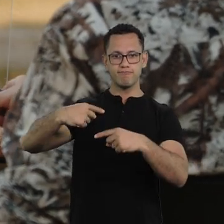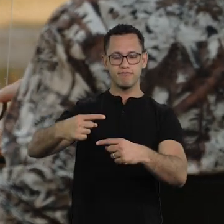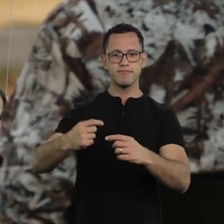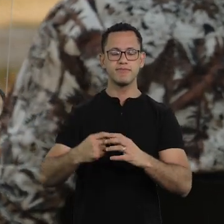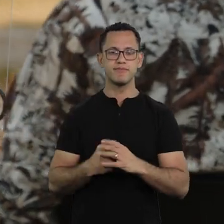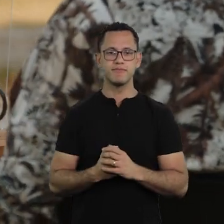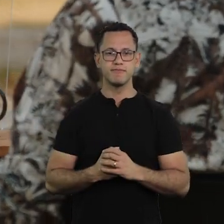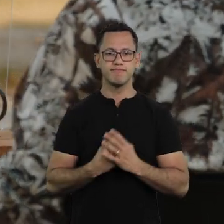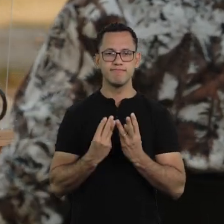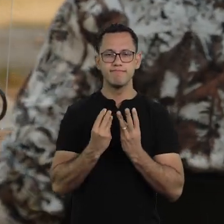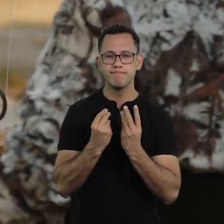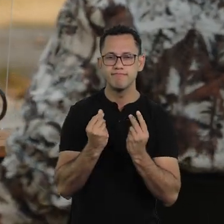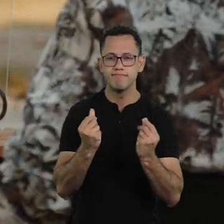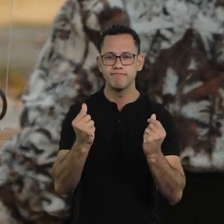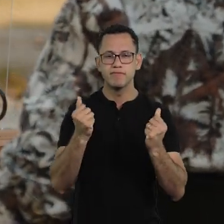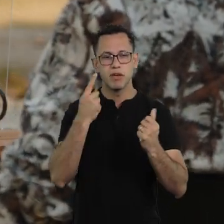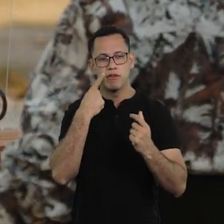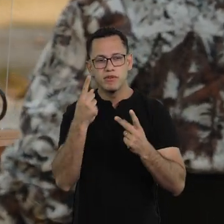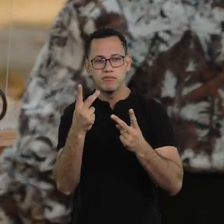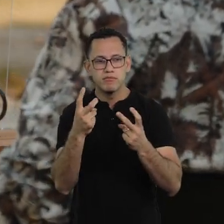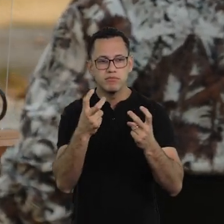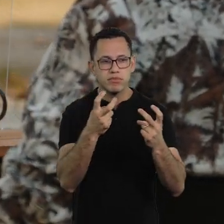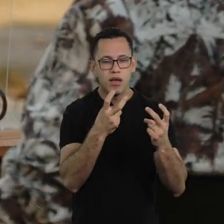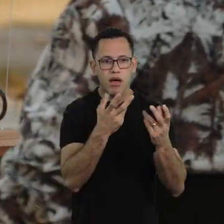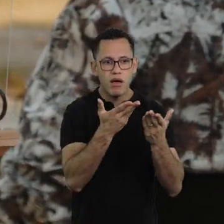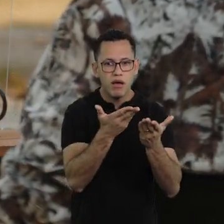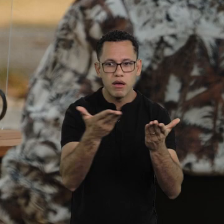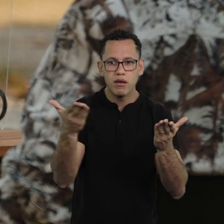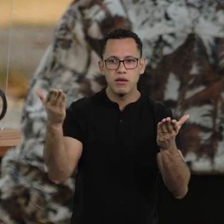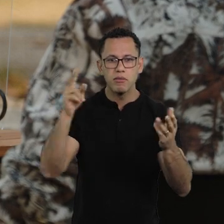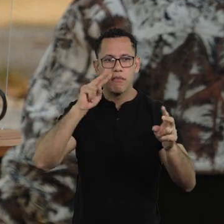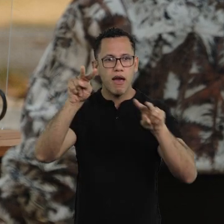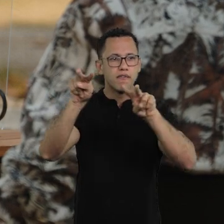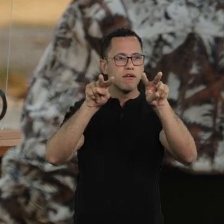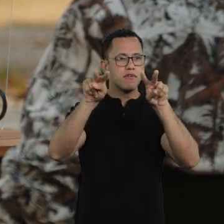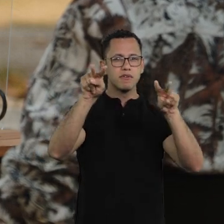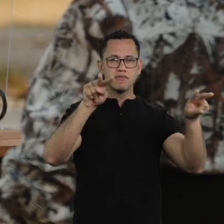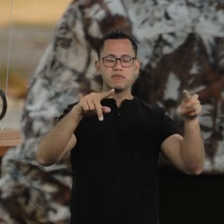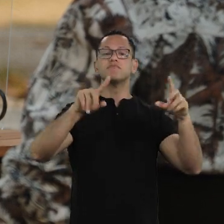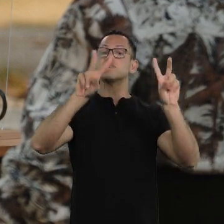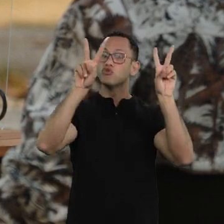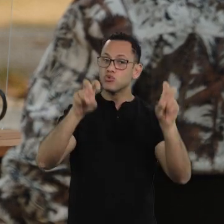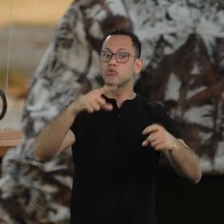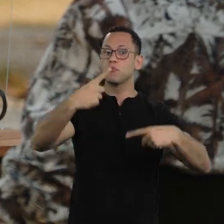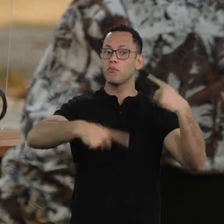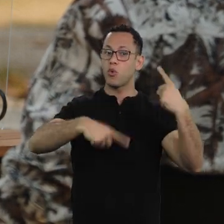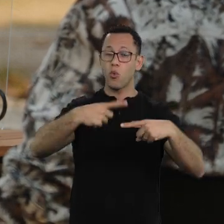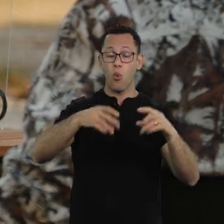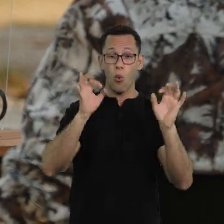with this finitude at our door and with everything that is happening, this political disaster,